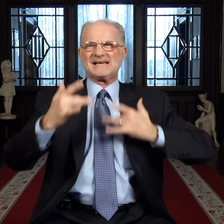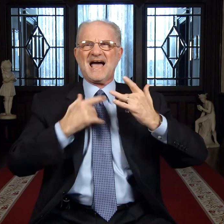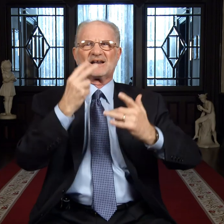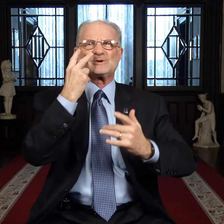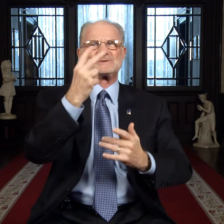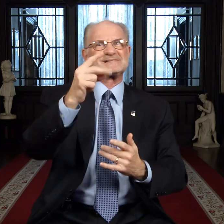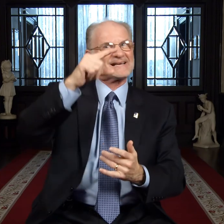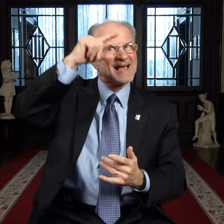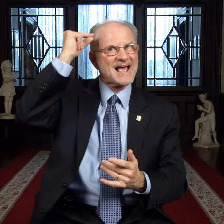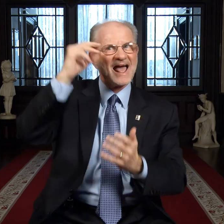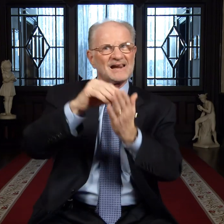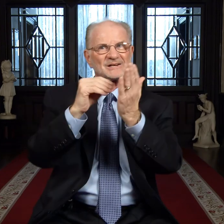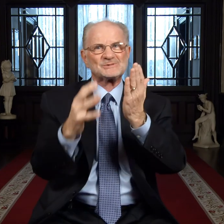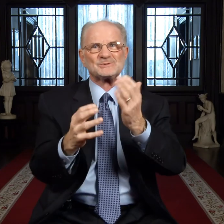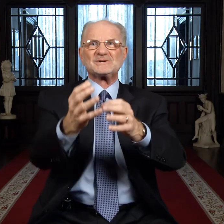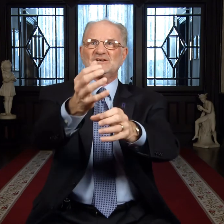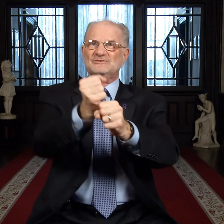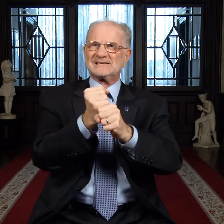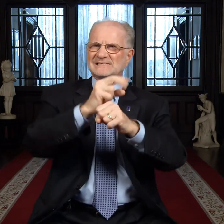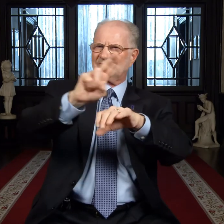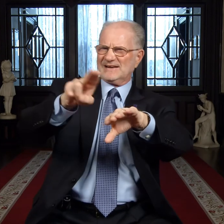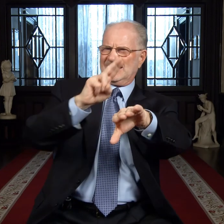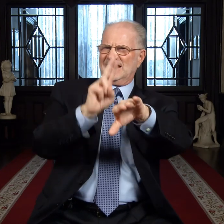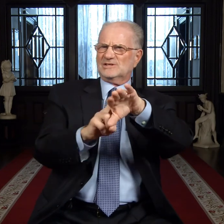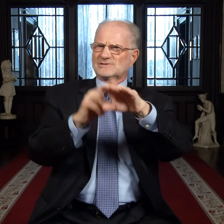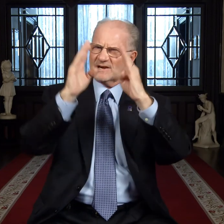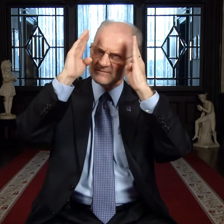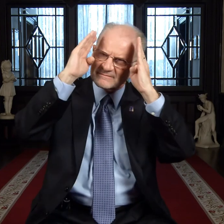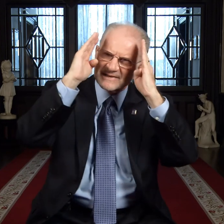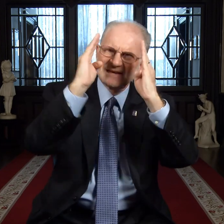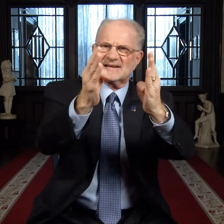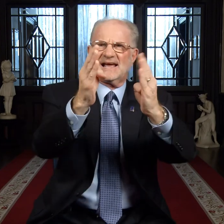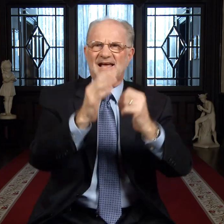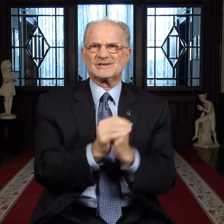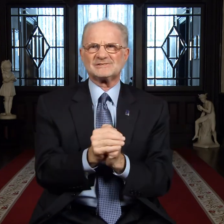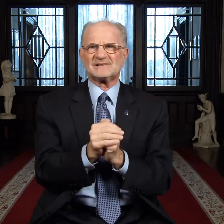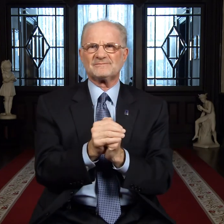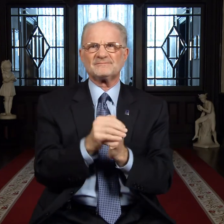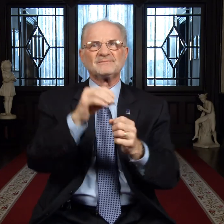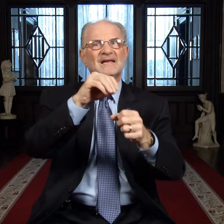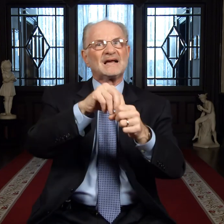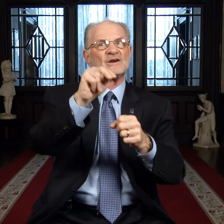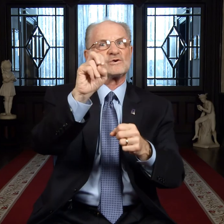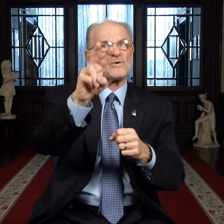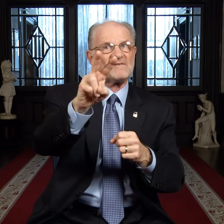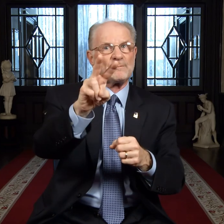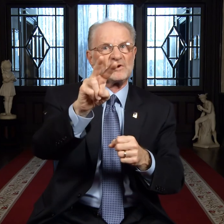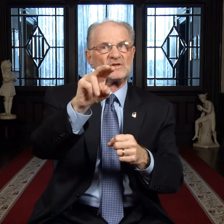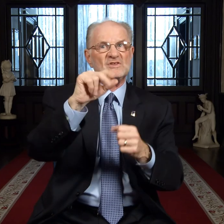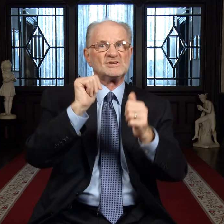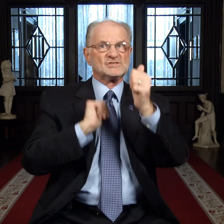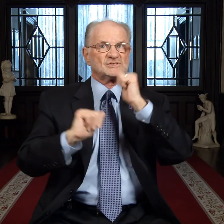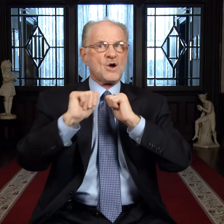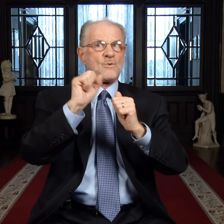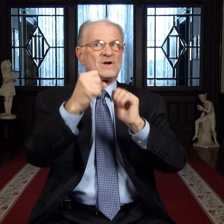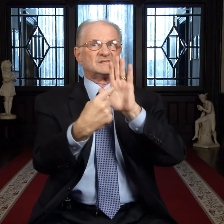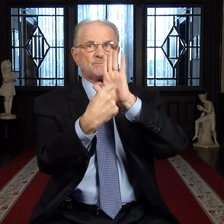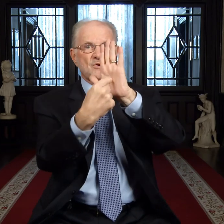Gallaudet students receive national attention. In November, the show was broadcast